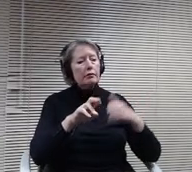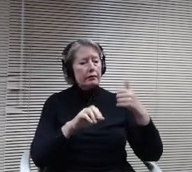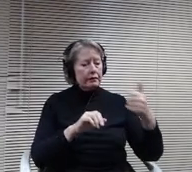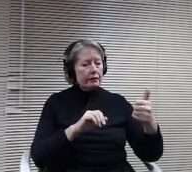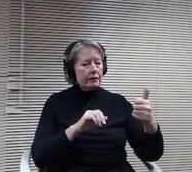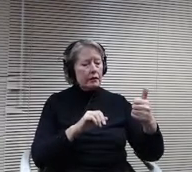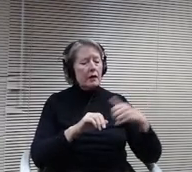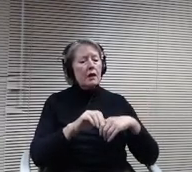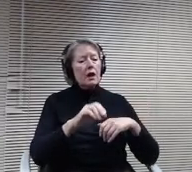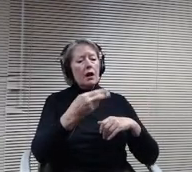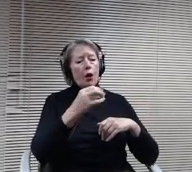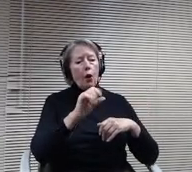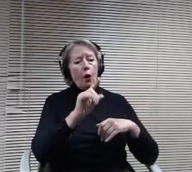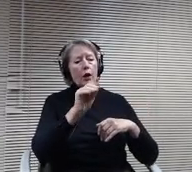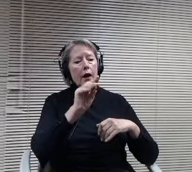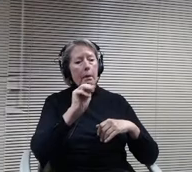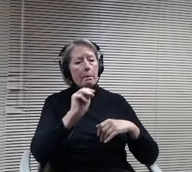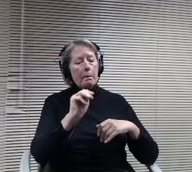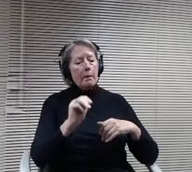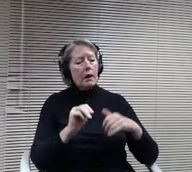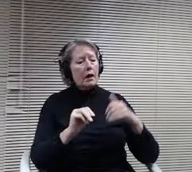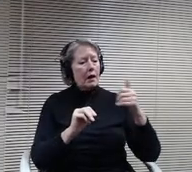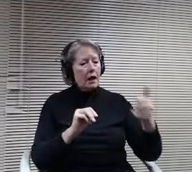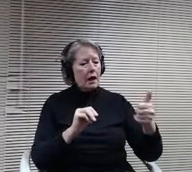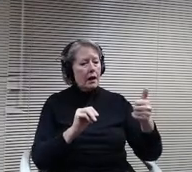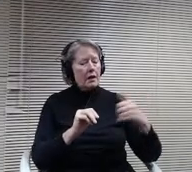I boardmember lasage. Hi.